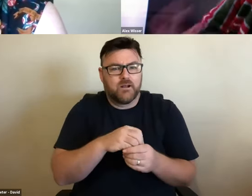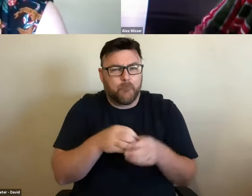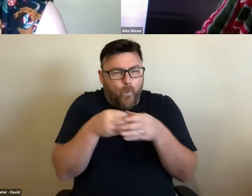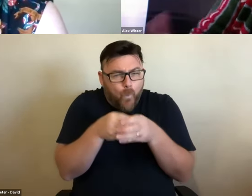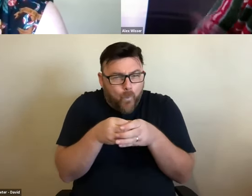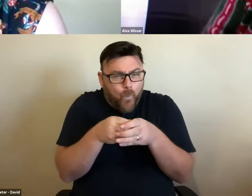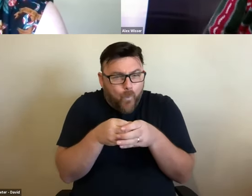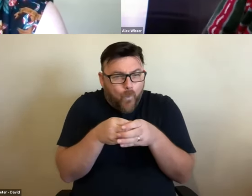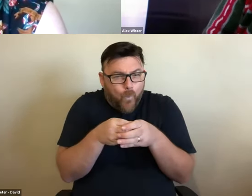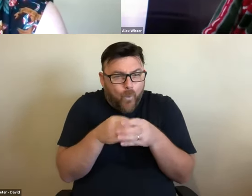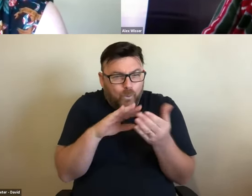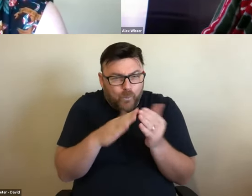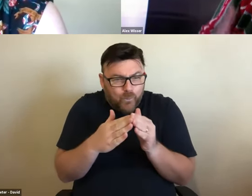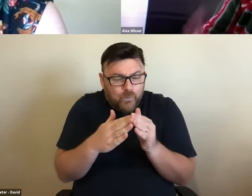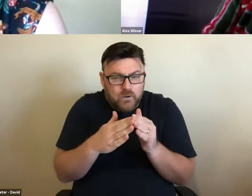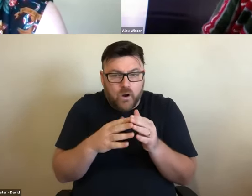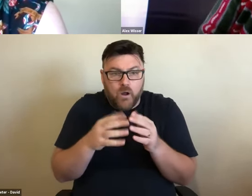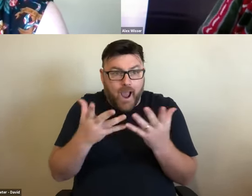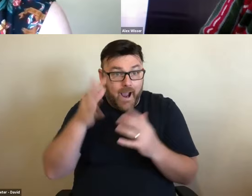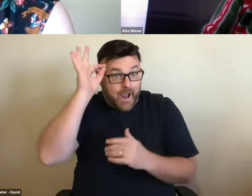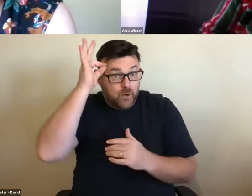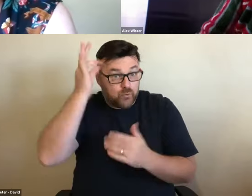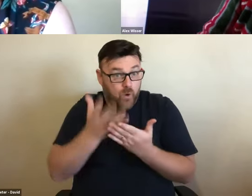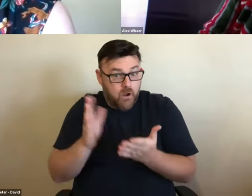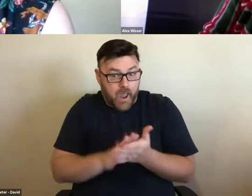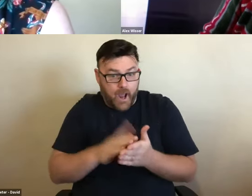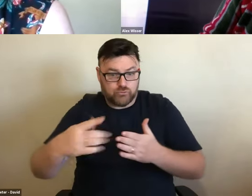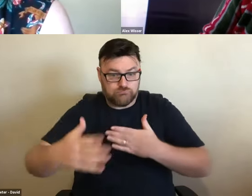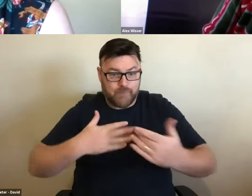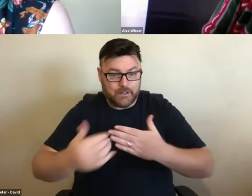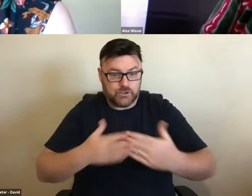does the council manage their council area? I'm slowly learning